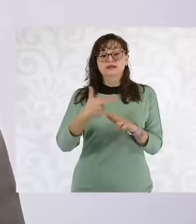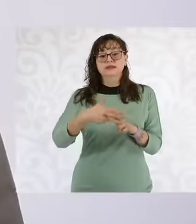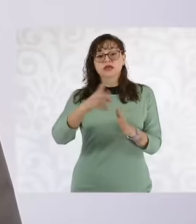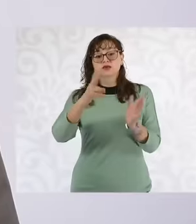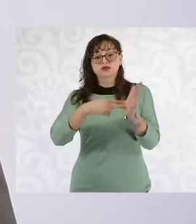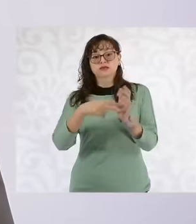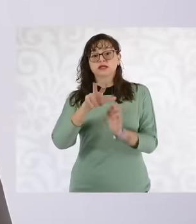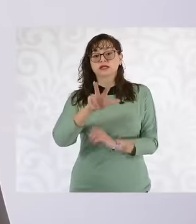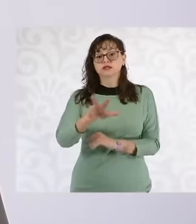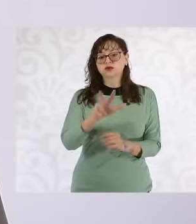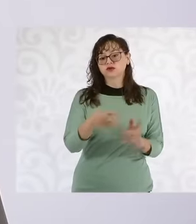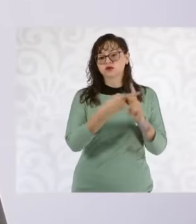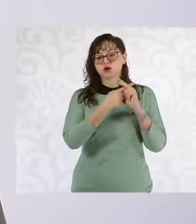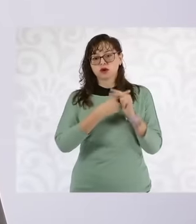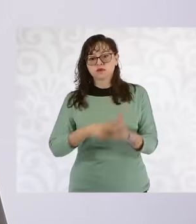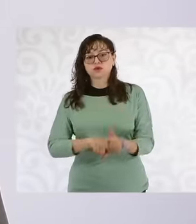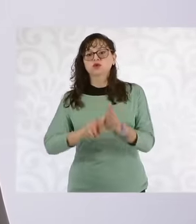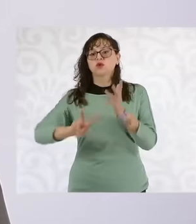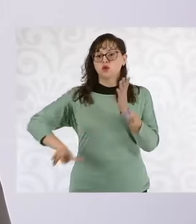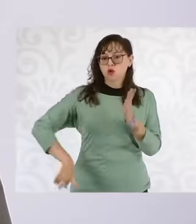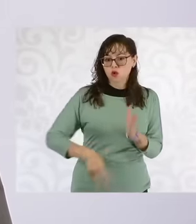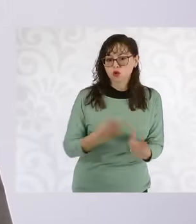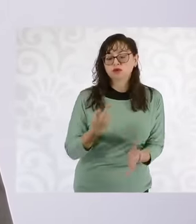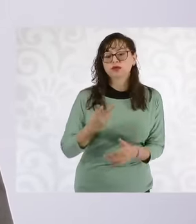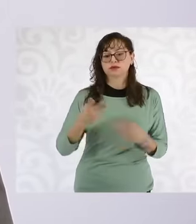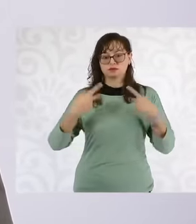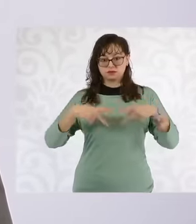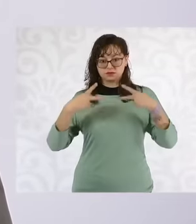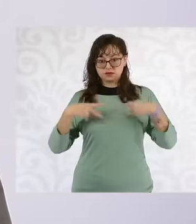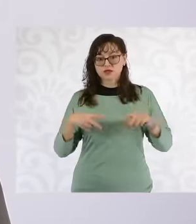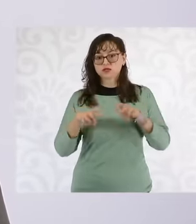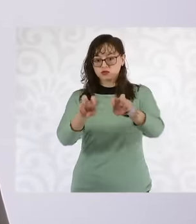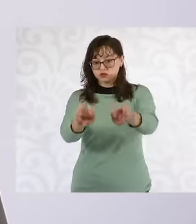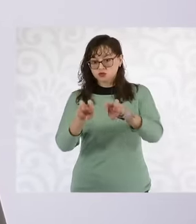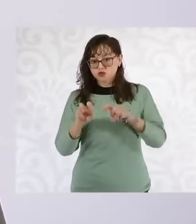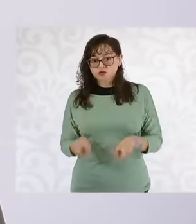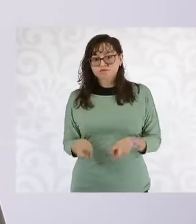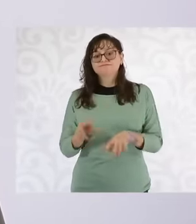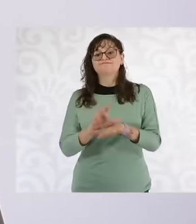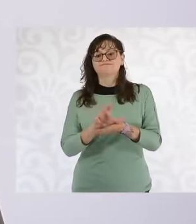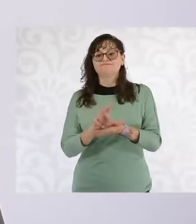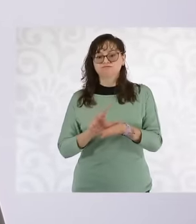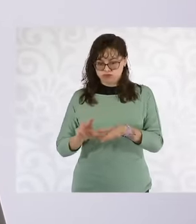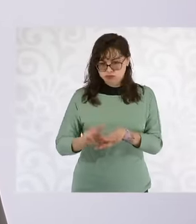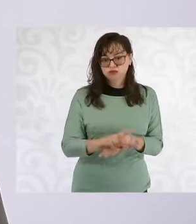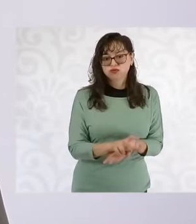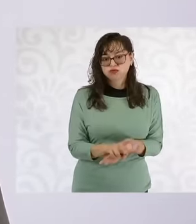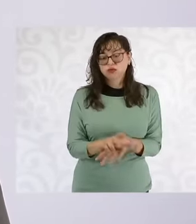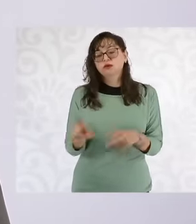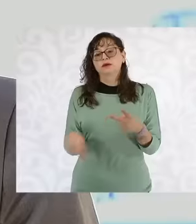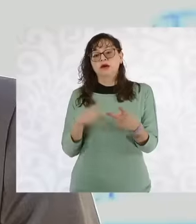and putting it into service with eh the reactivation and renewal of the Tehuantepec ism train and